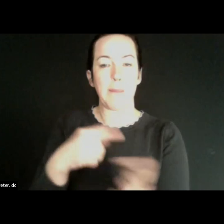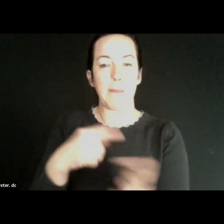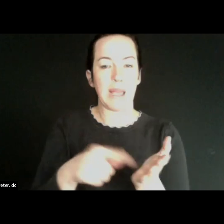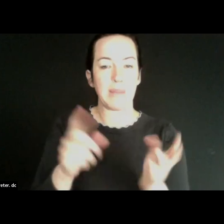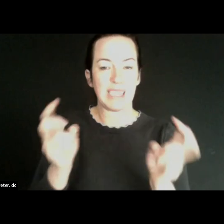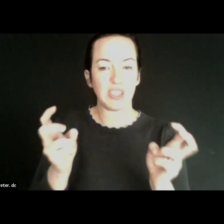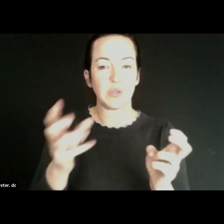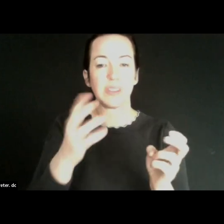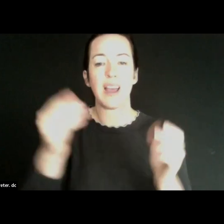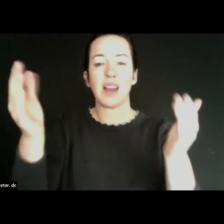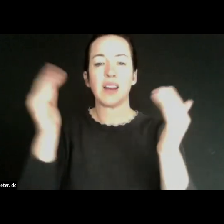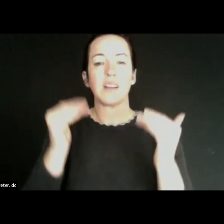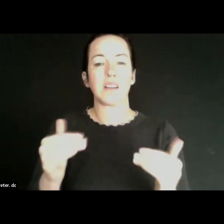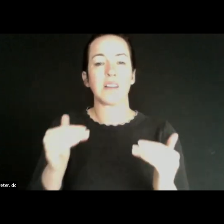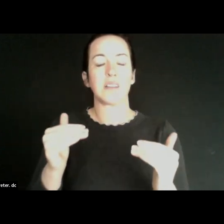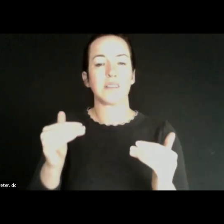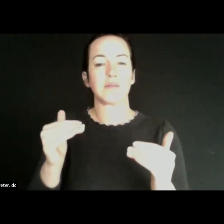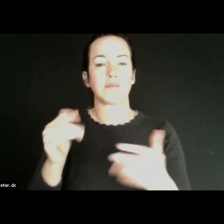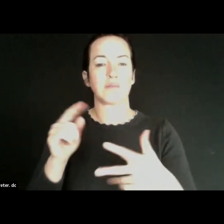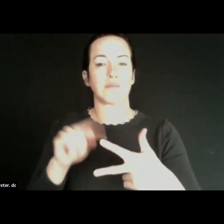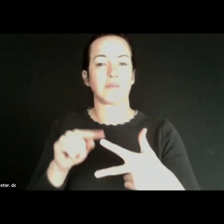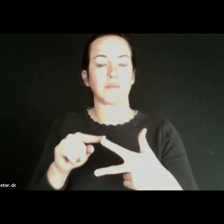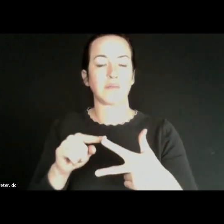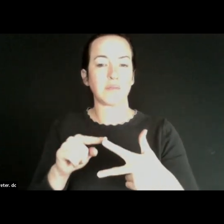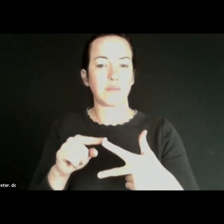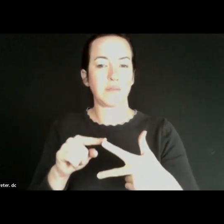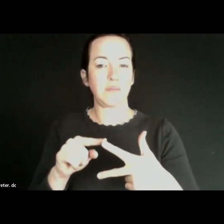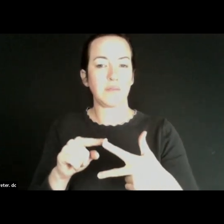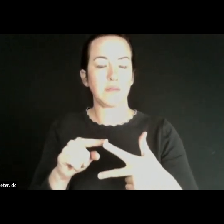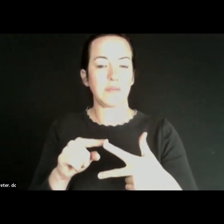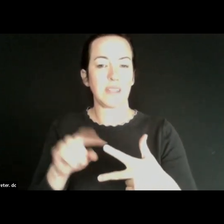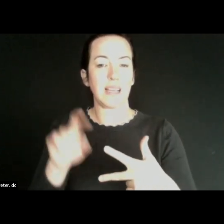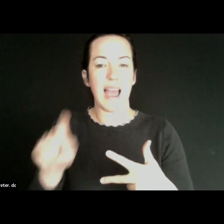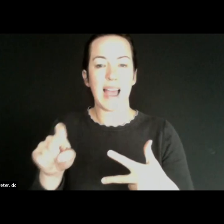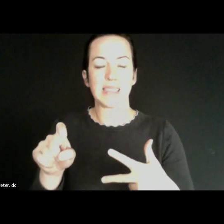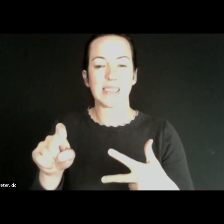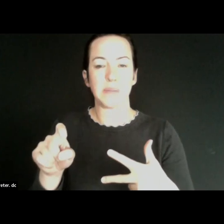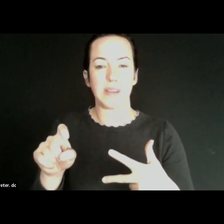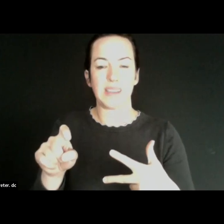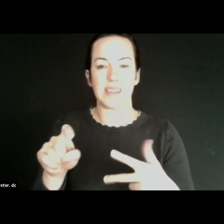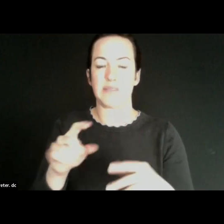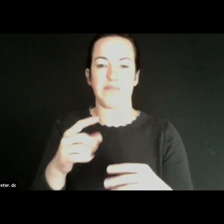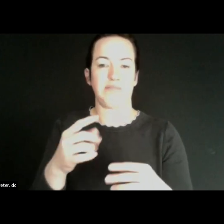recognize from that fact. Finding that you there has to be ubiquitous Internet access for folks.